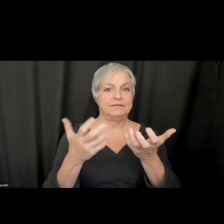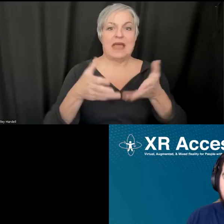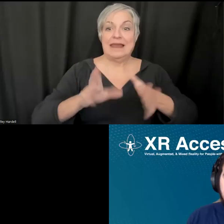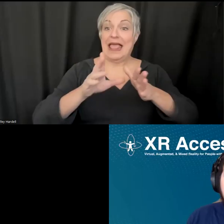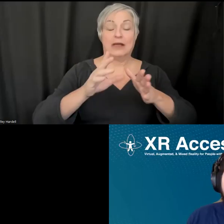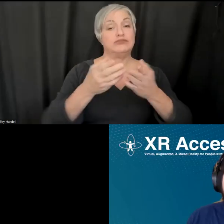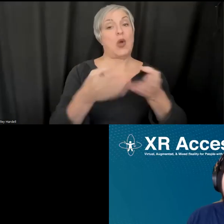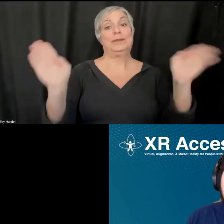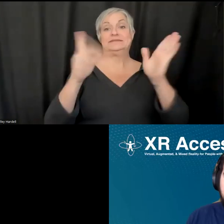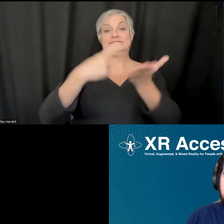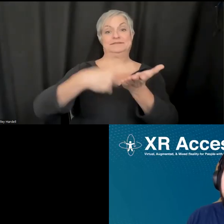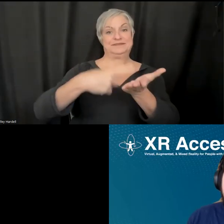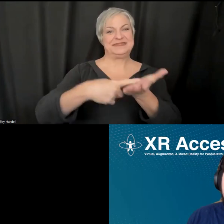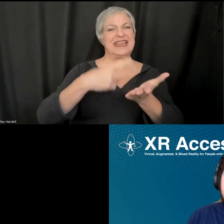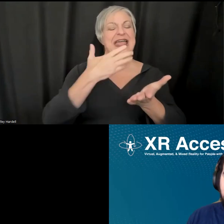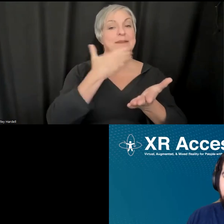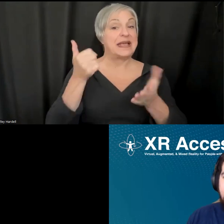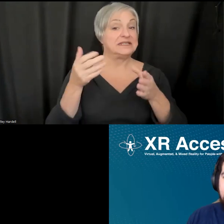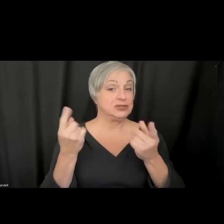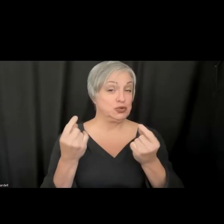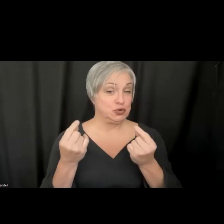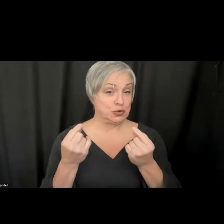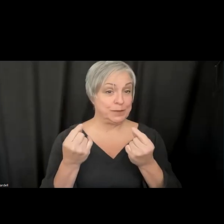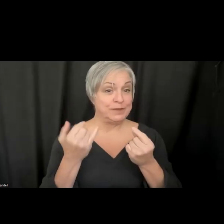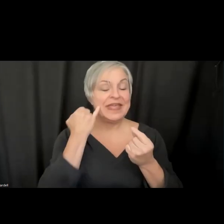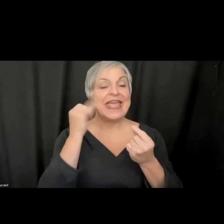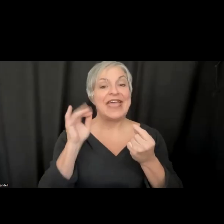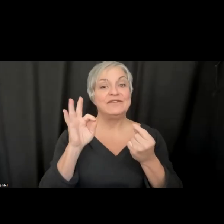the process we will be using for this is, if you can please use